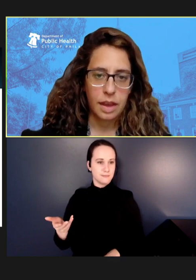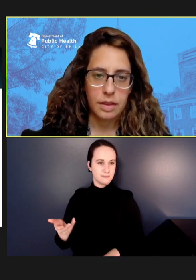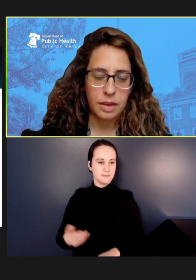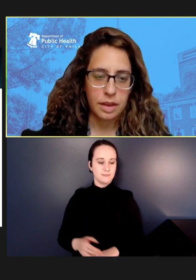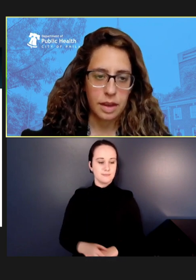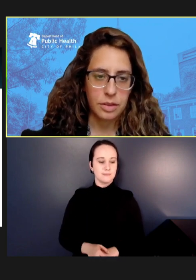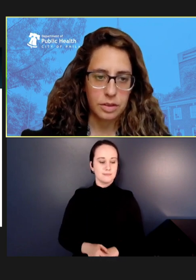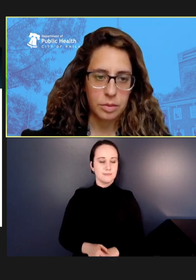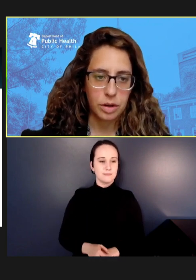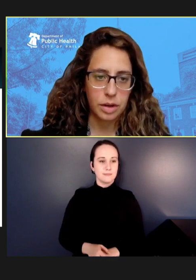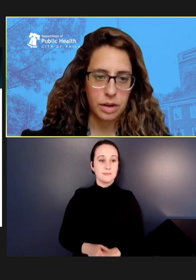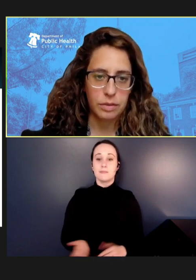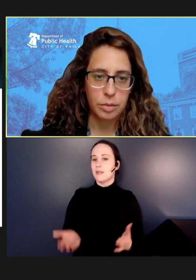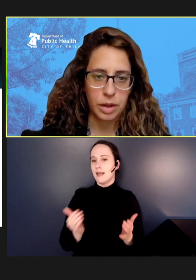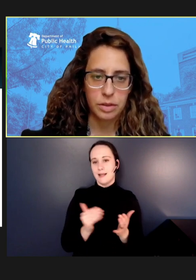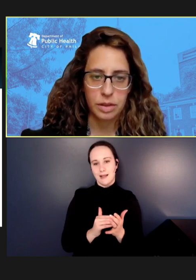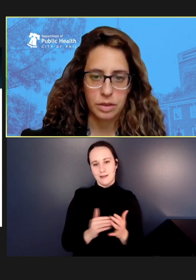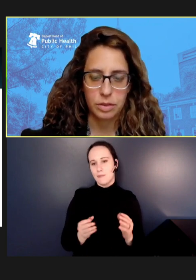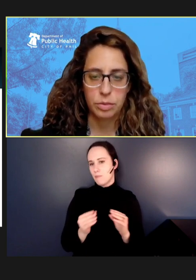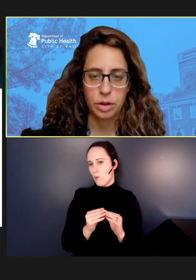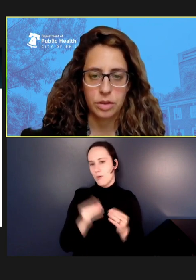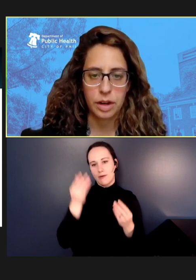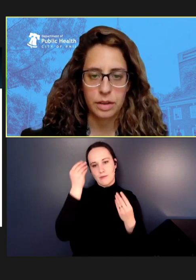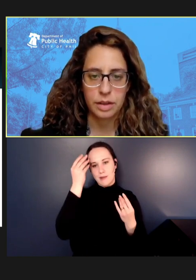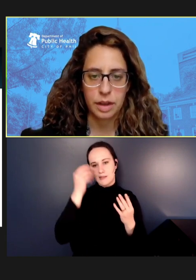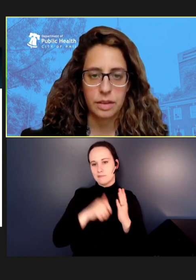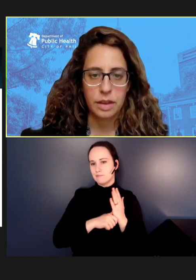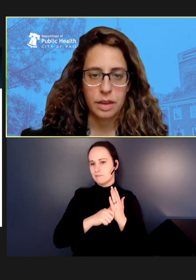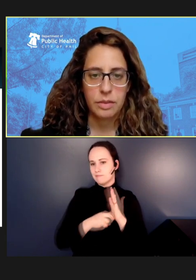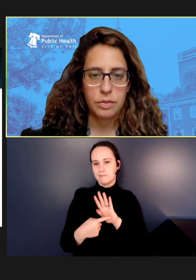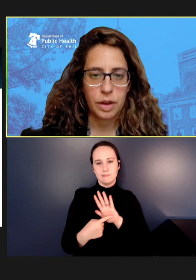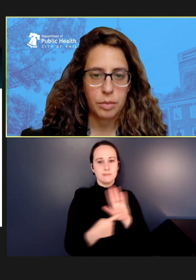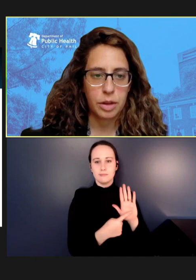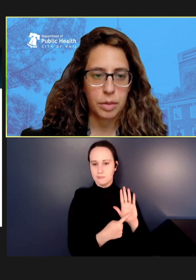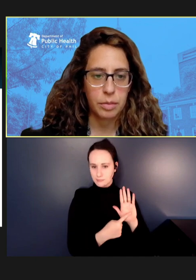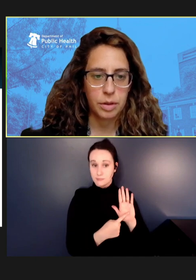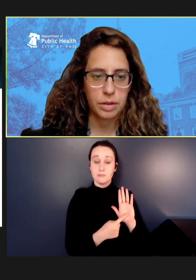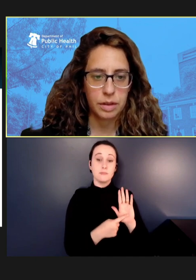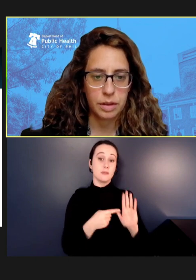And again, just some more information. This is more directed at family members. And you can